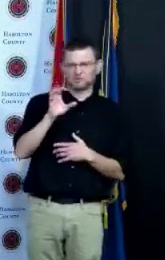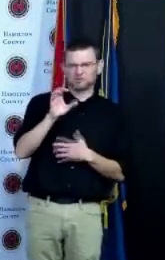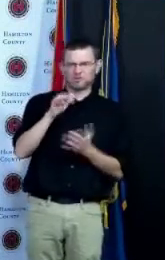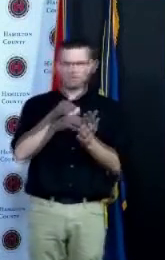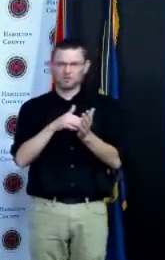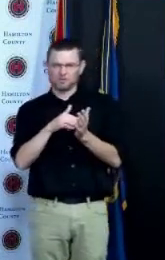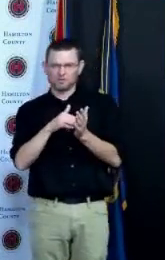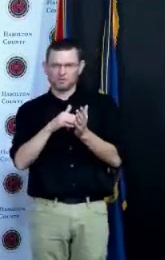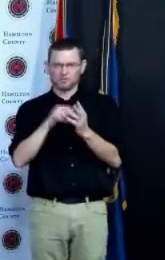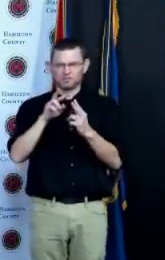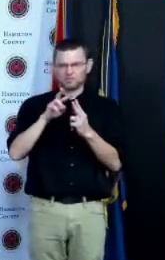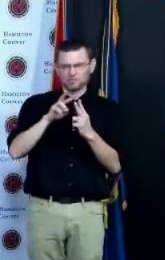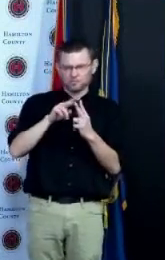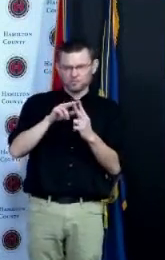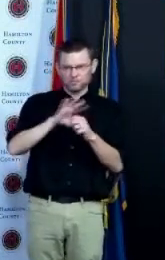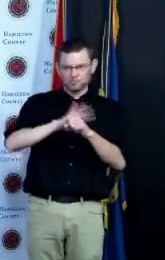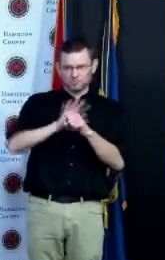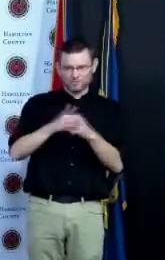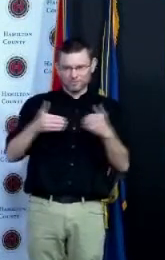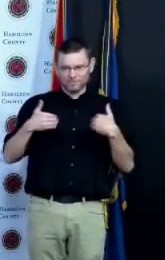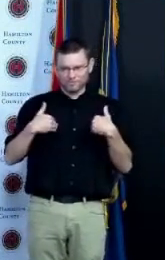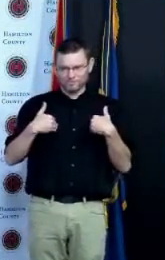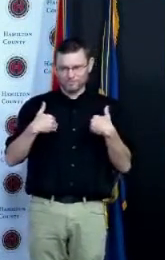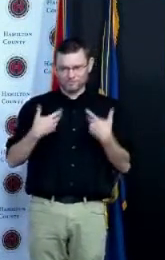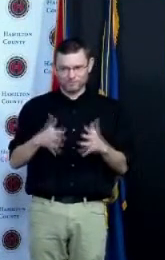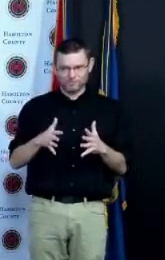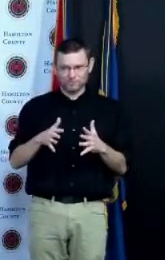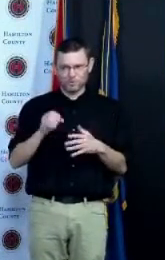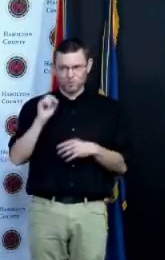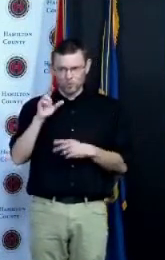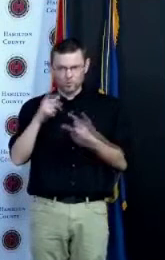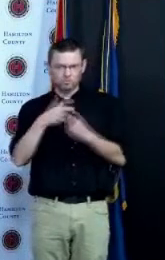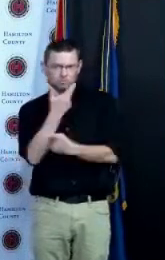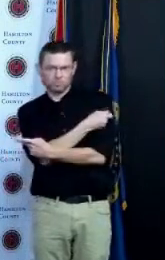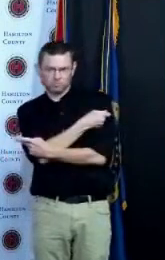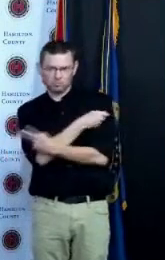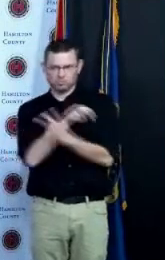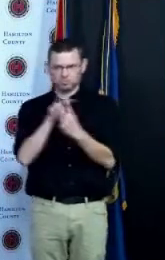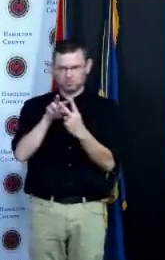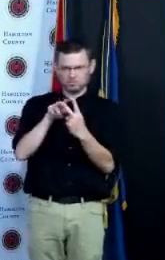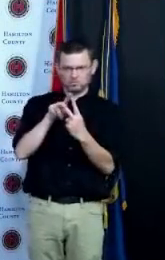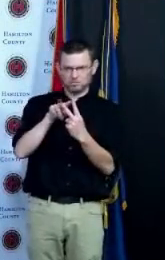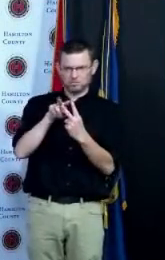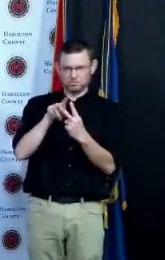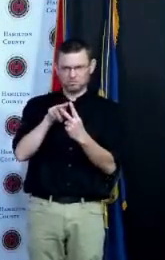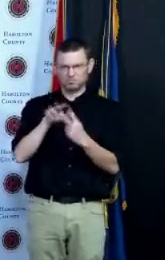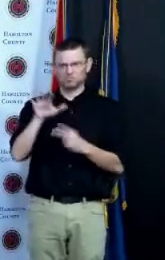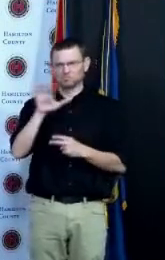already we have about 650,000 adults in Hamilton County so it looks to me as if if we have